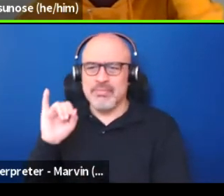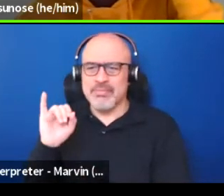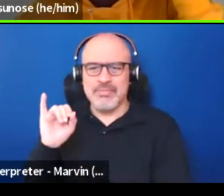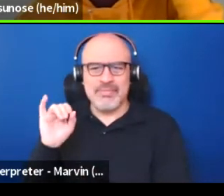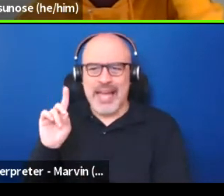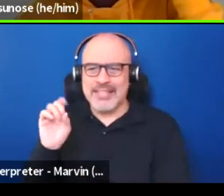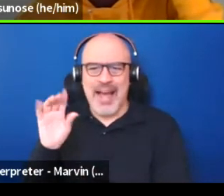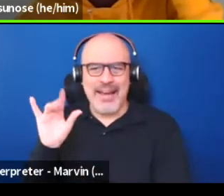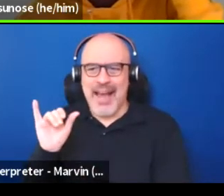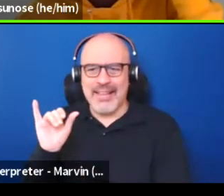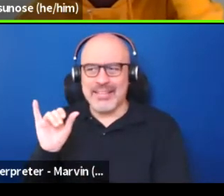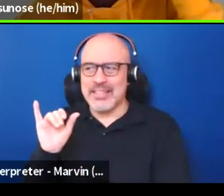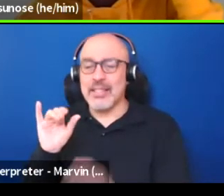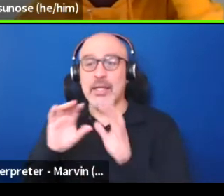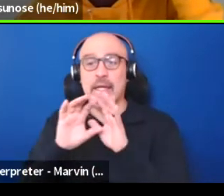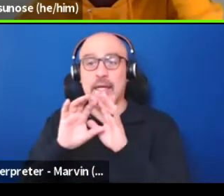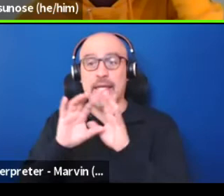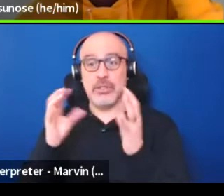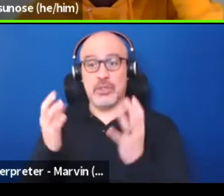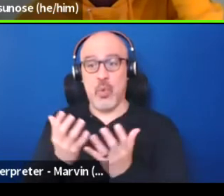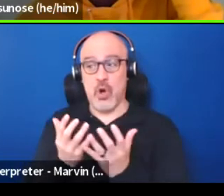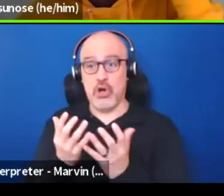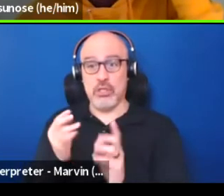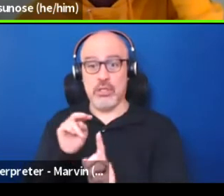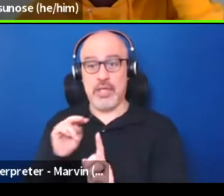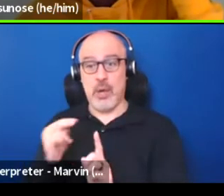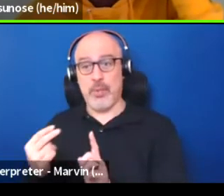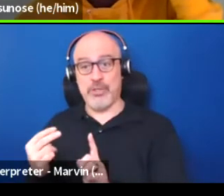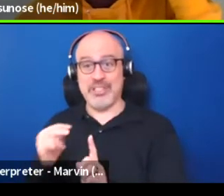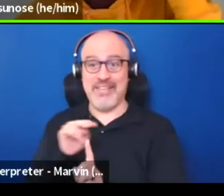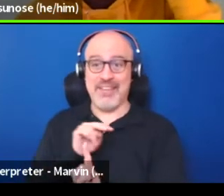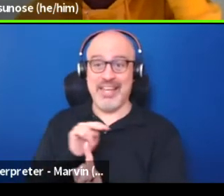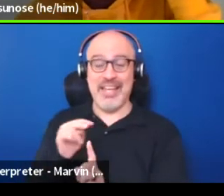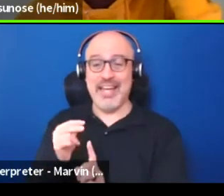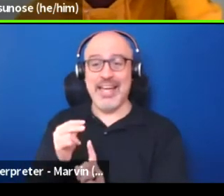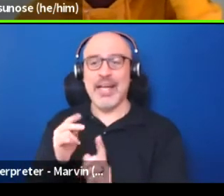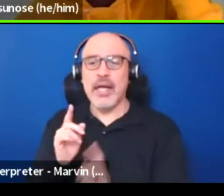It's a way we perceive the world around us. It's only true because we say so.